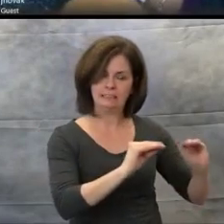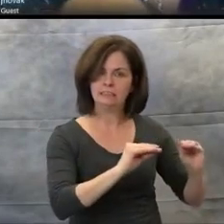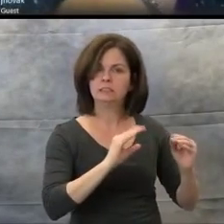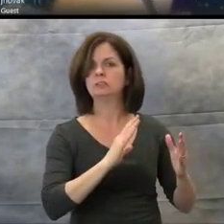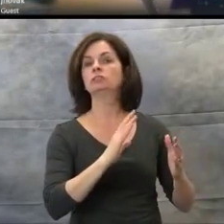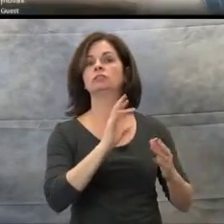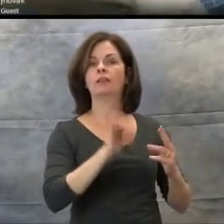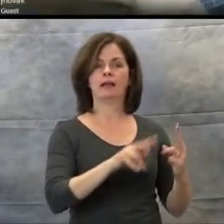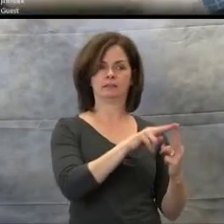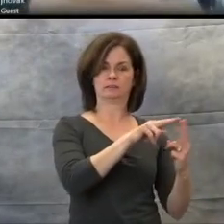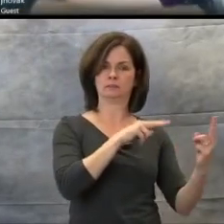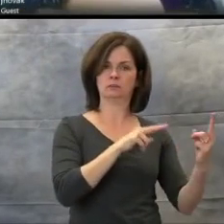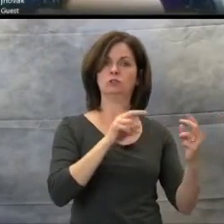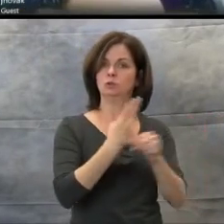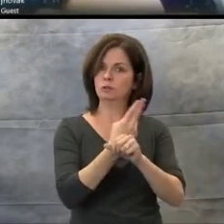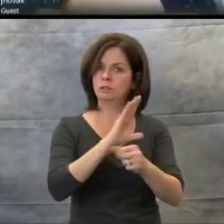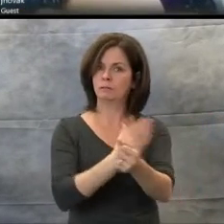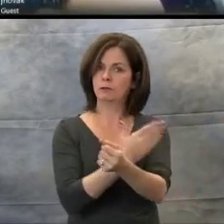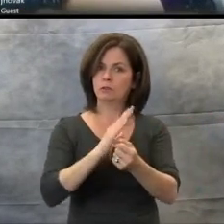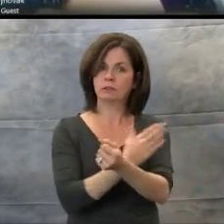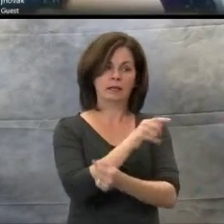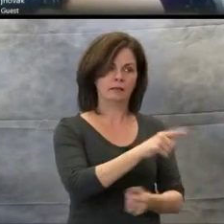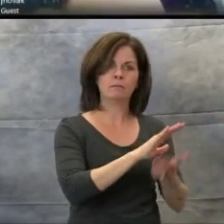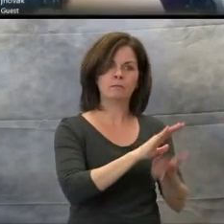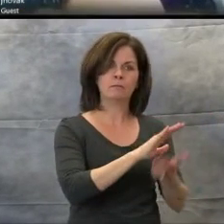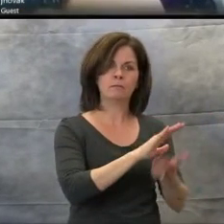in recalling this information.